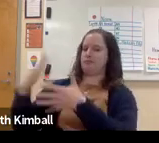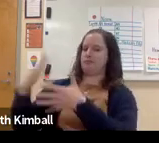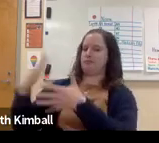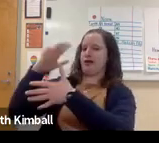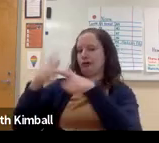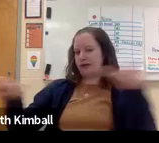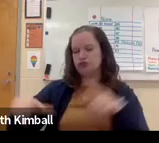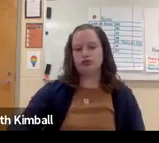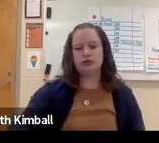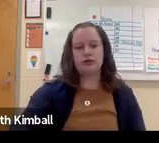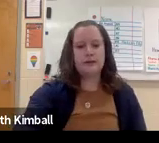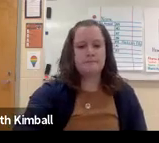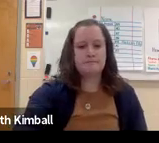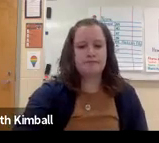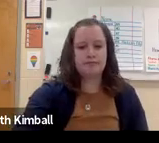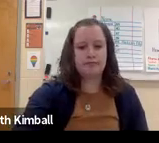but really ASL is my primary language.